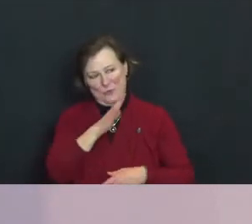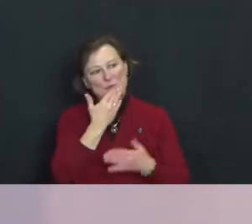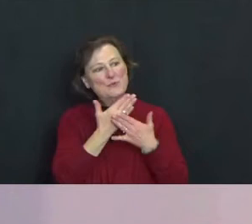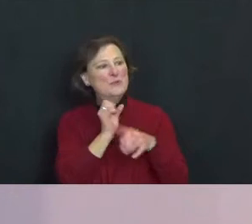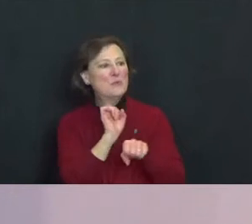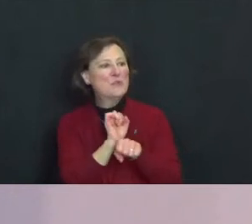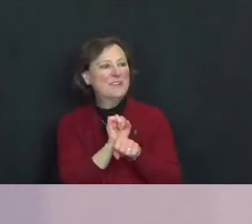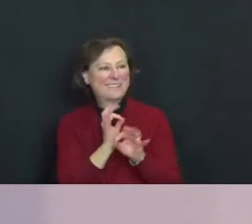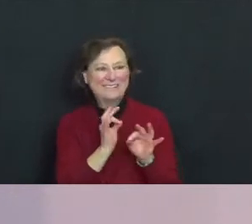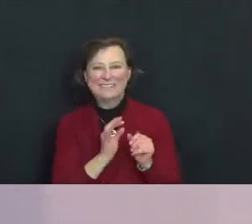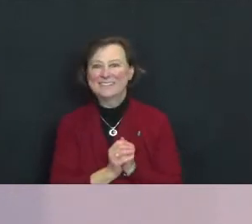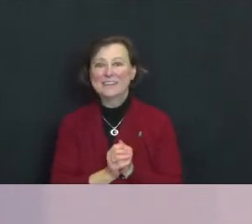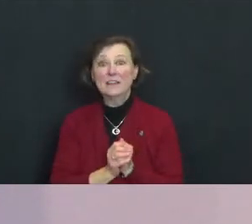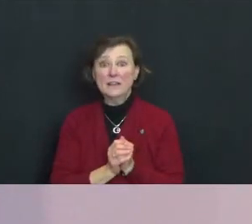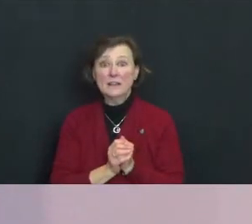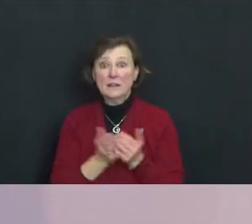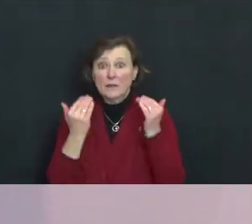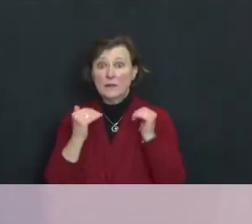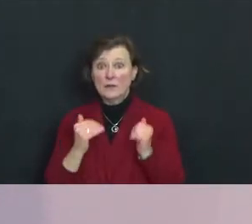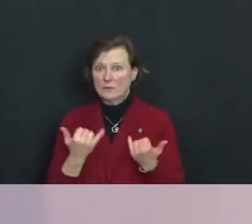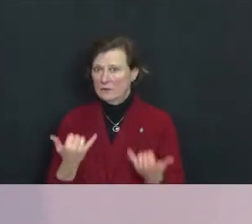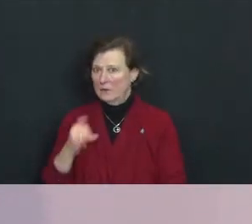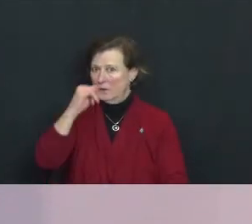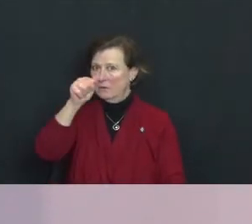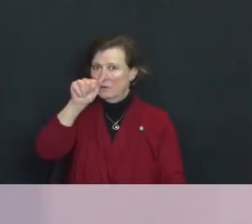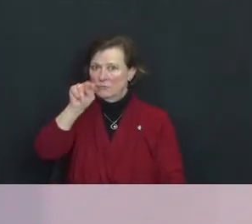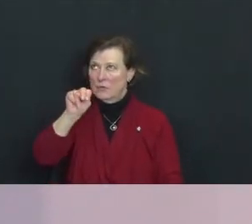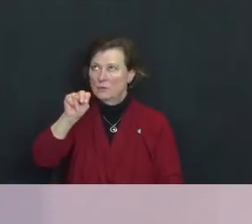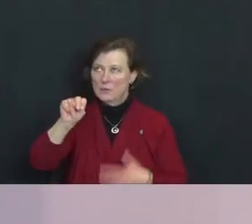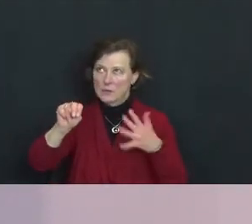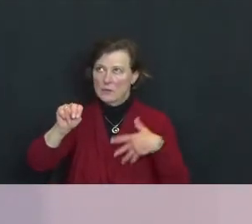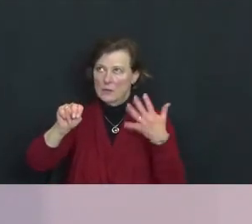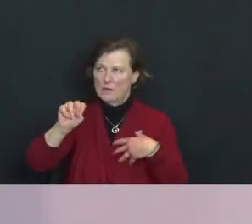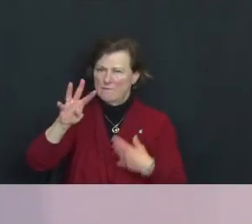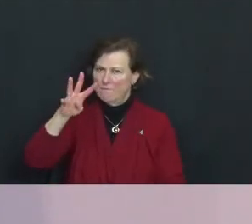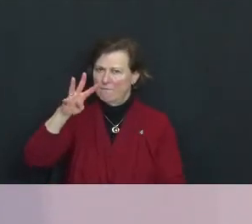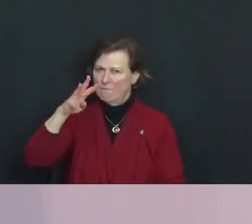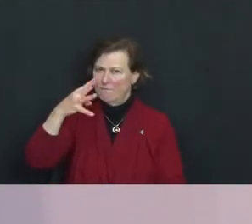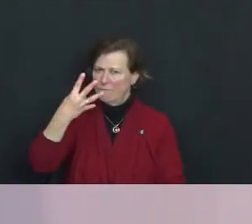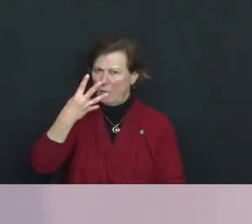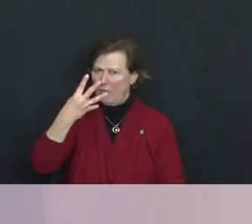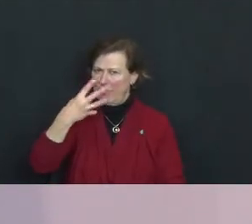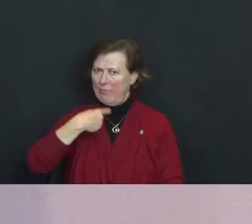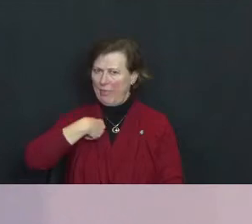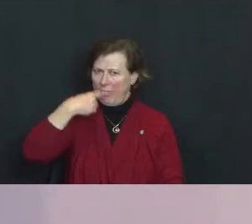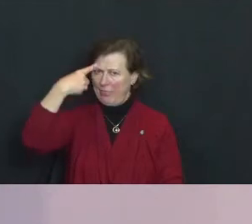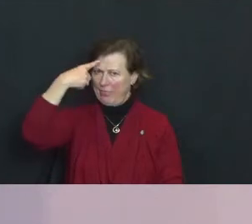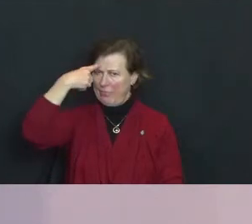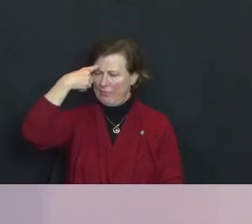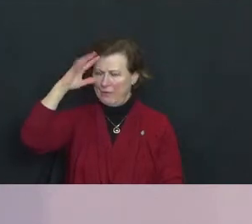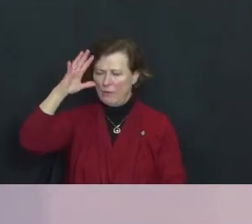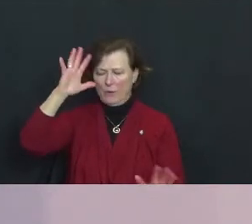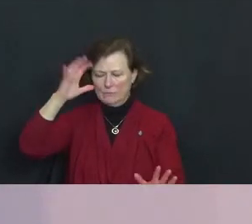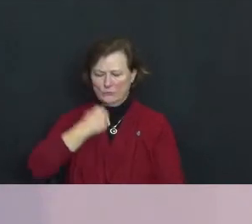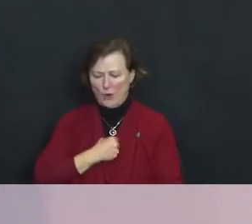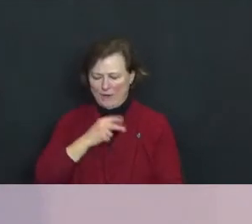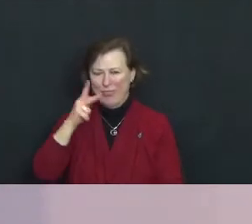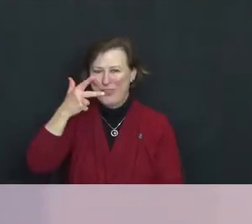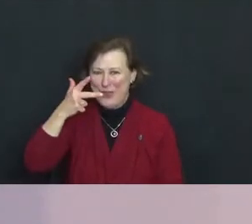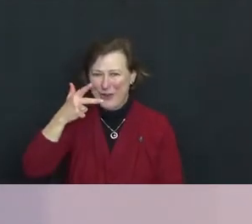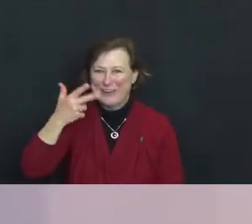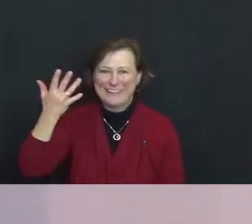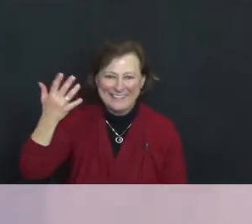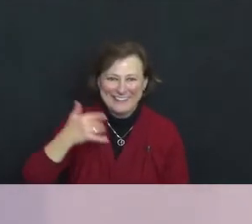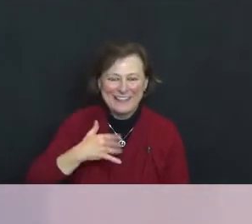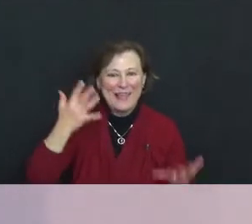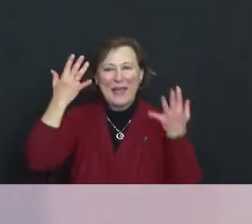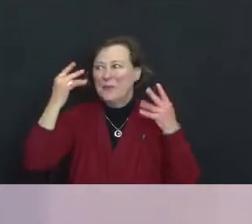So it is January the 4th I believe, or 3rd - see that's why I have people here to help